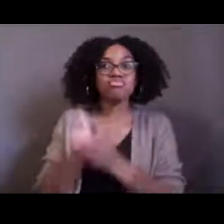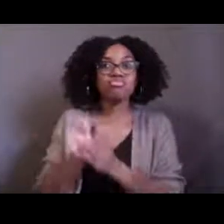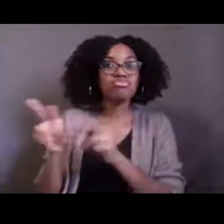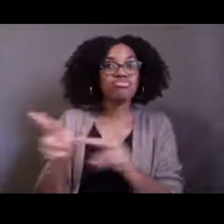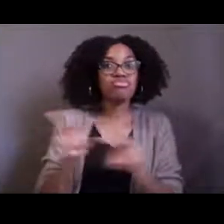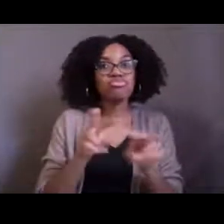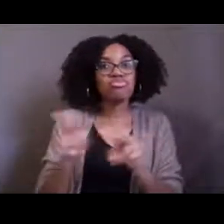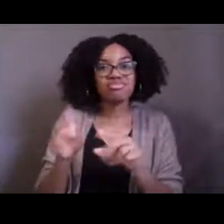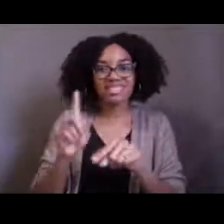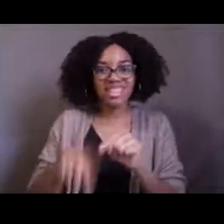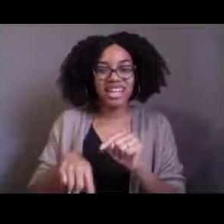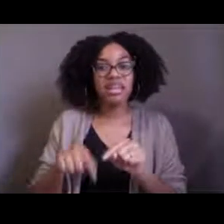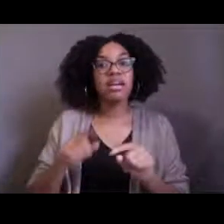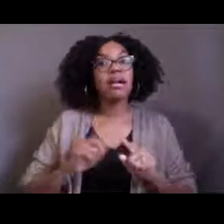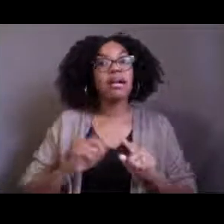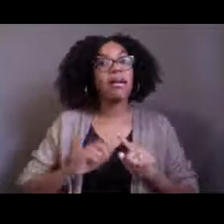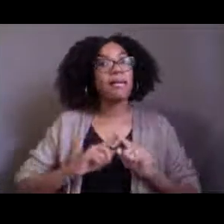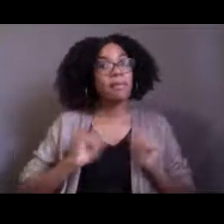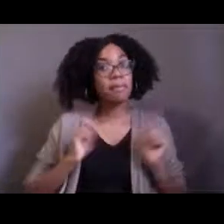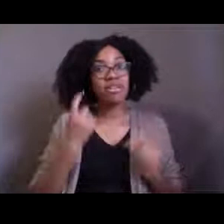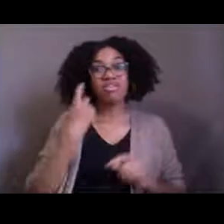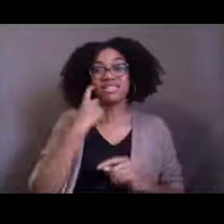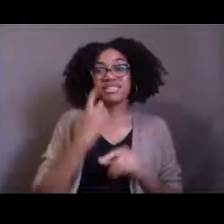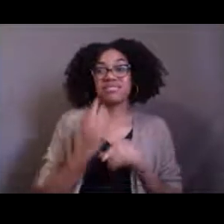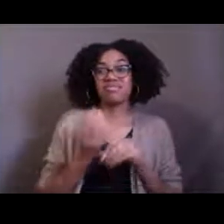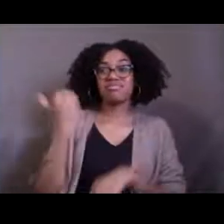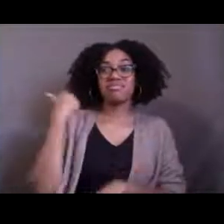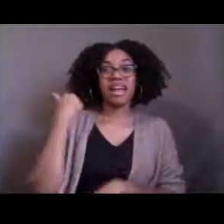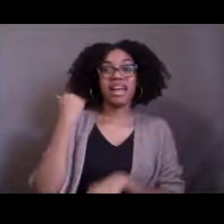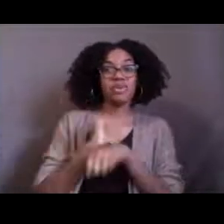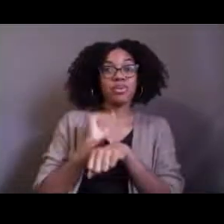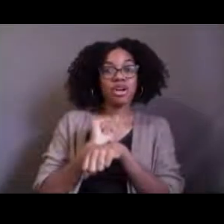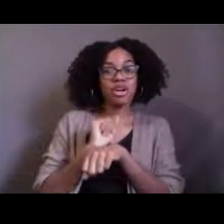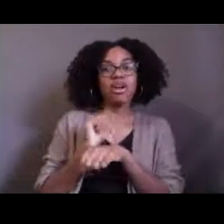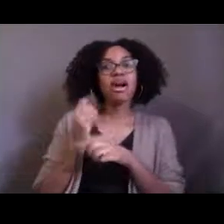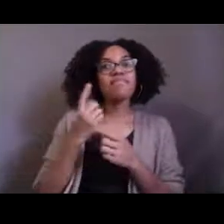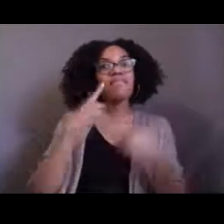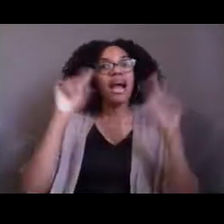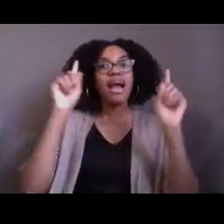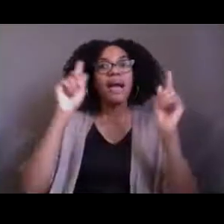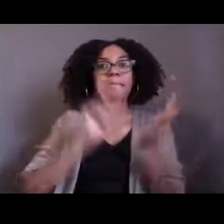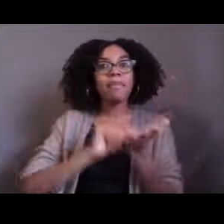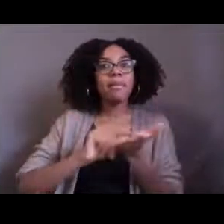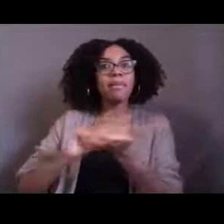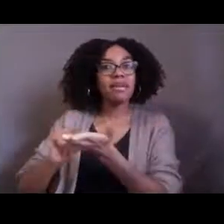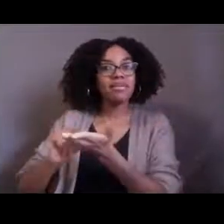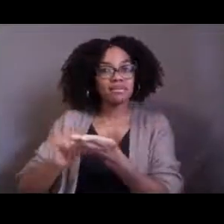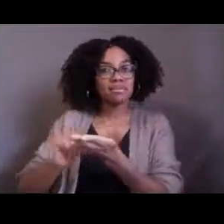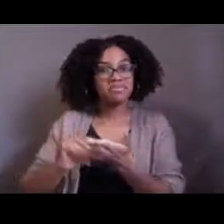that have come out from our work in the past because scientists are constantly working up that old data